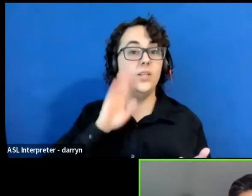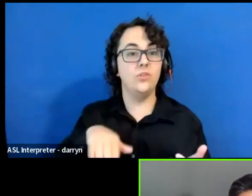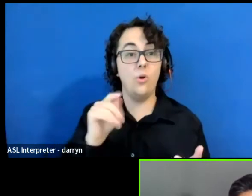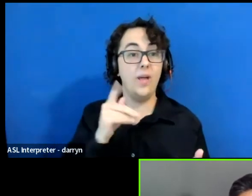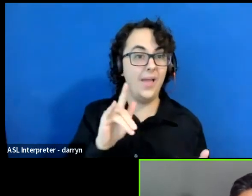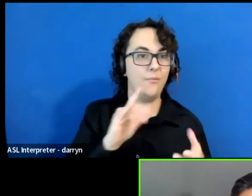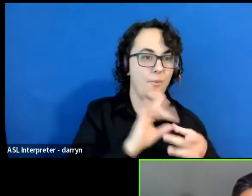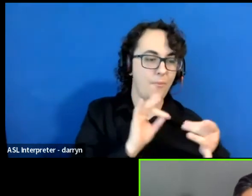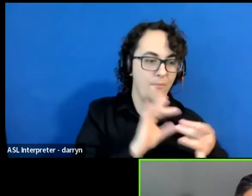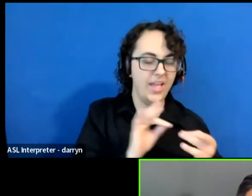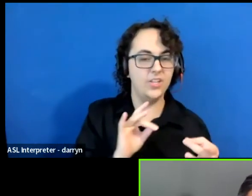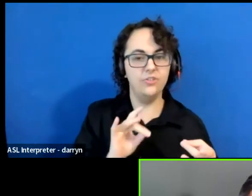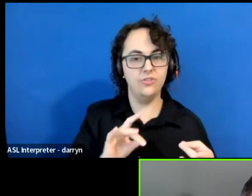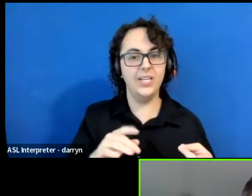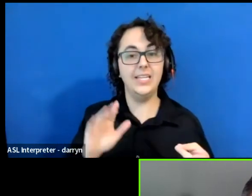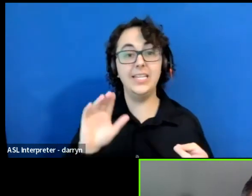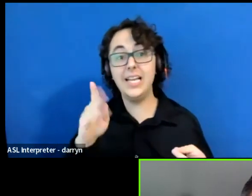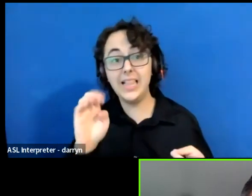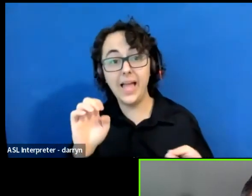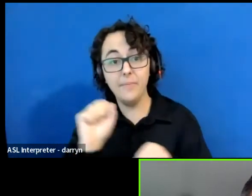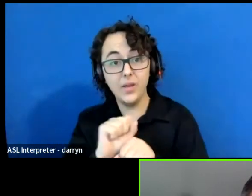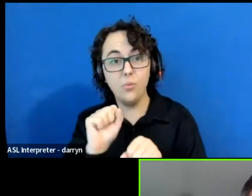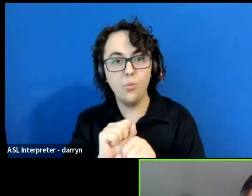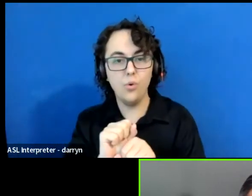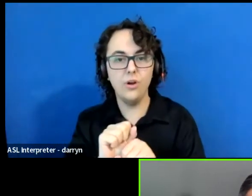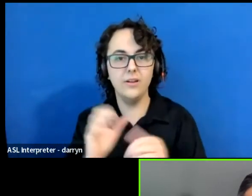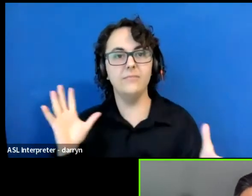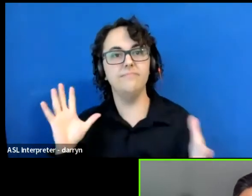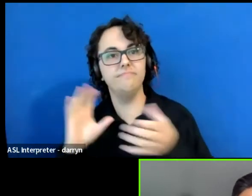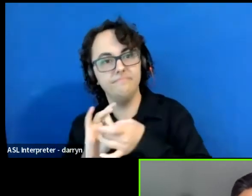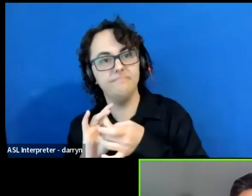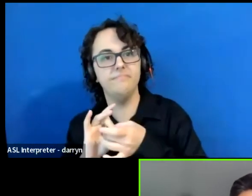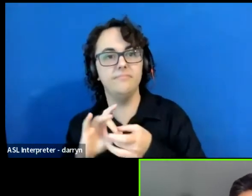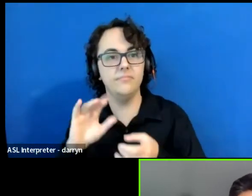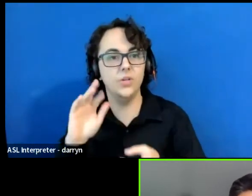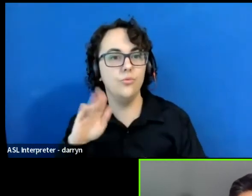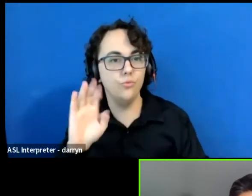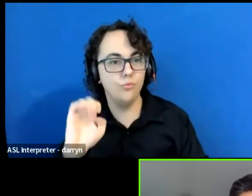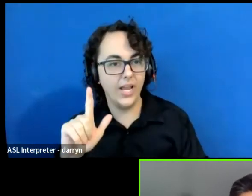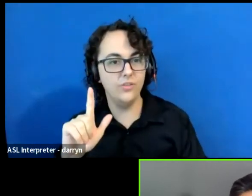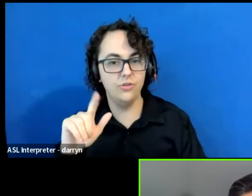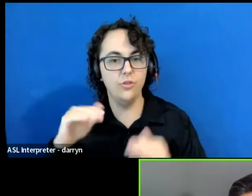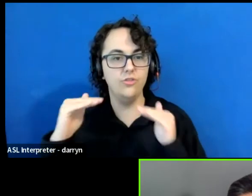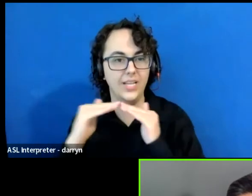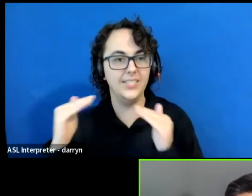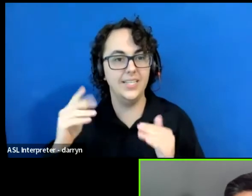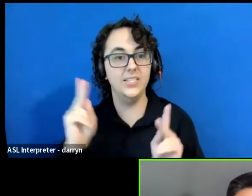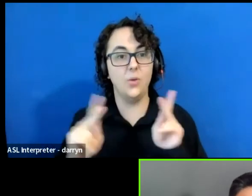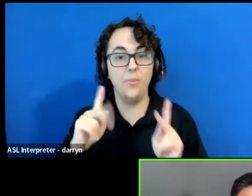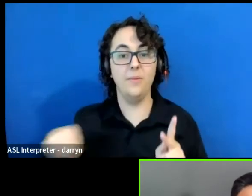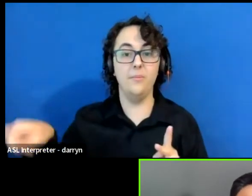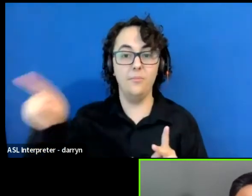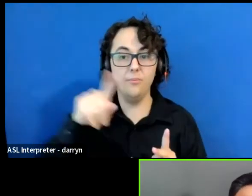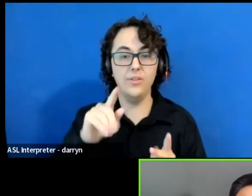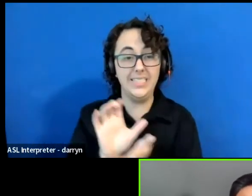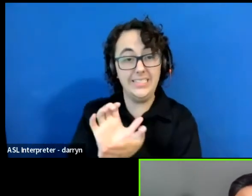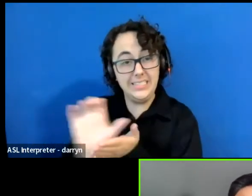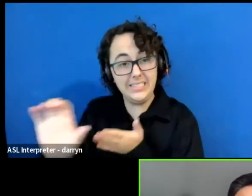because it is people of the global majority who are on the front lines of the climate crisis. TCG's new strategic plan centers,